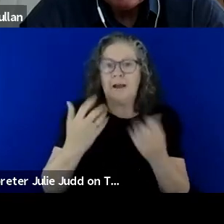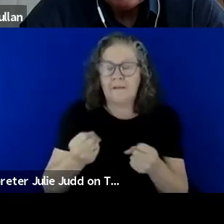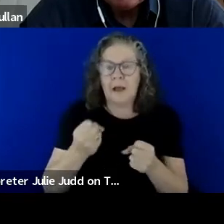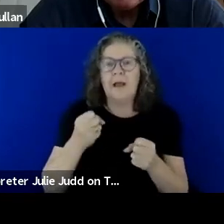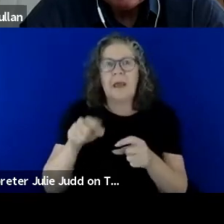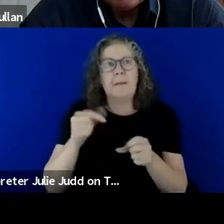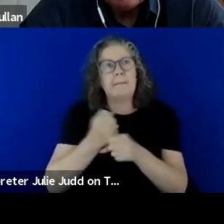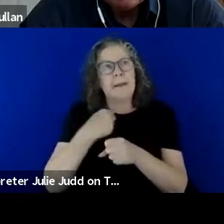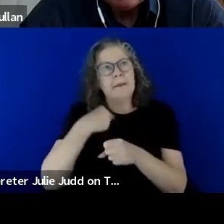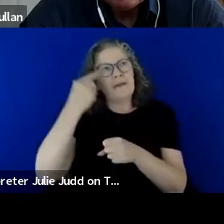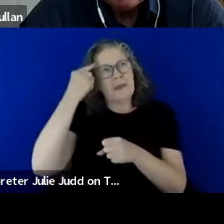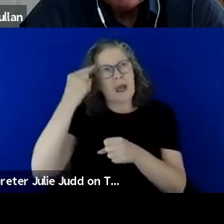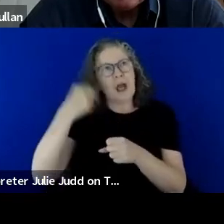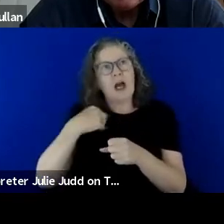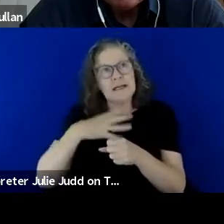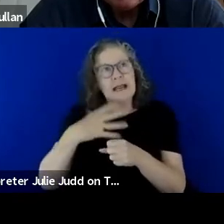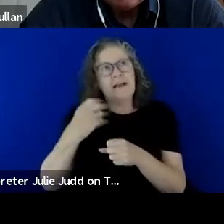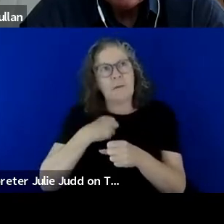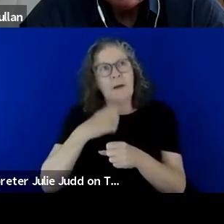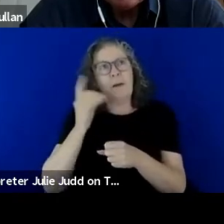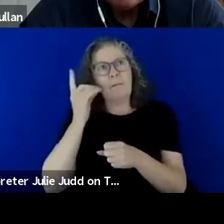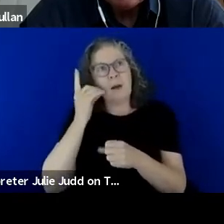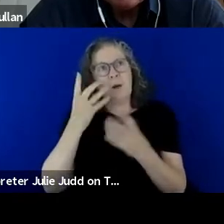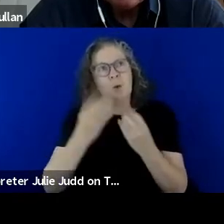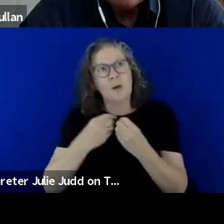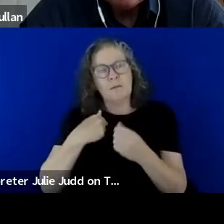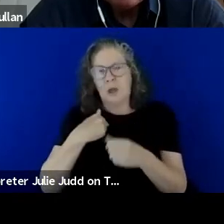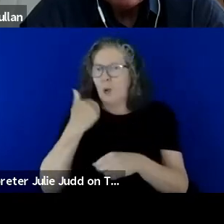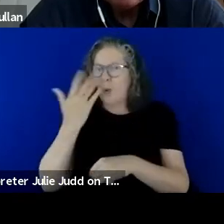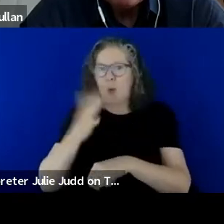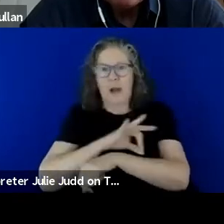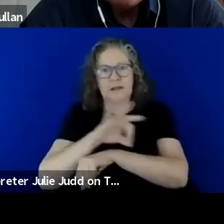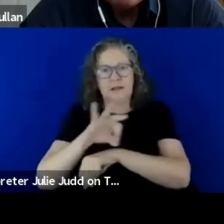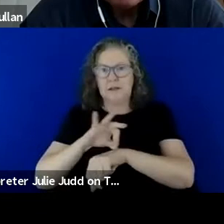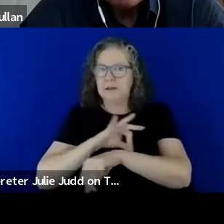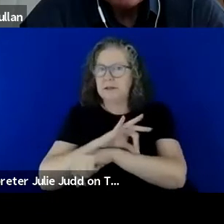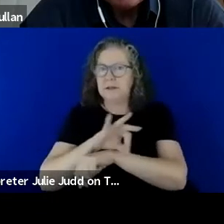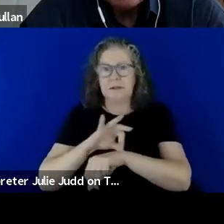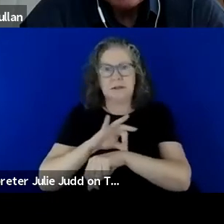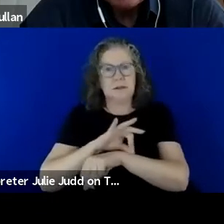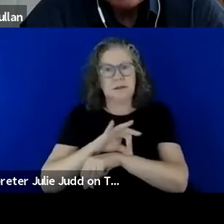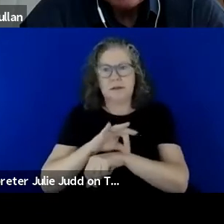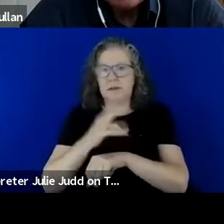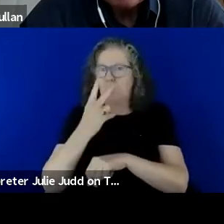need to have my mobile phone with me around the clock and you know, there's been times like I said